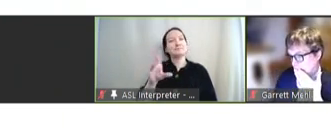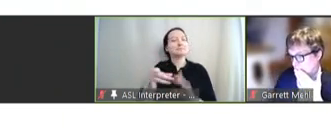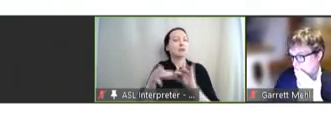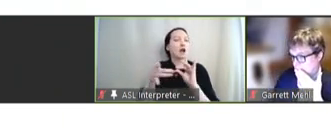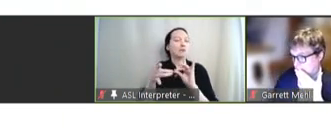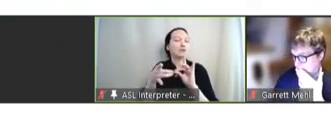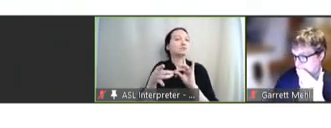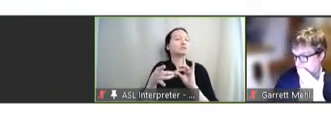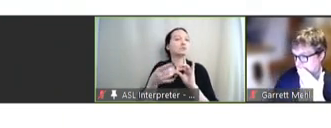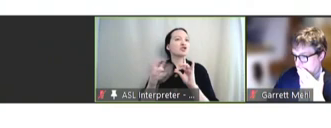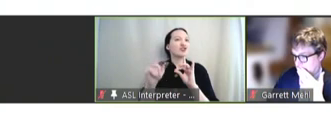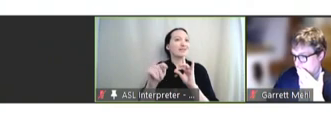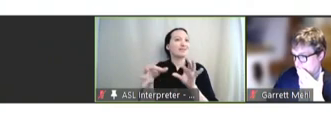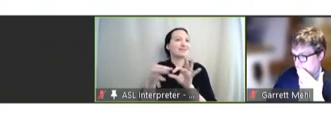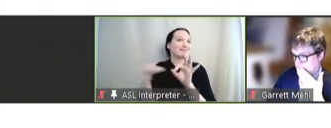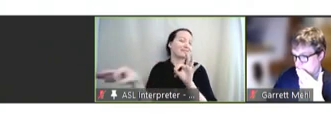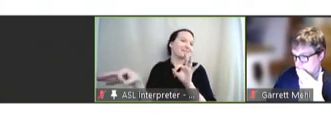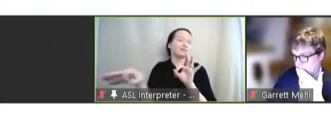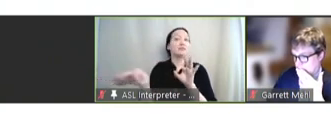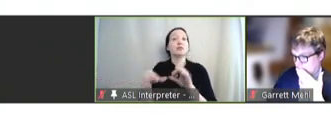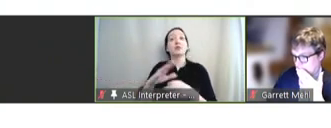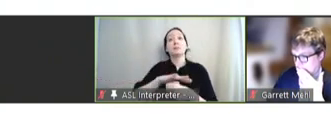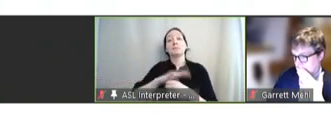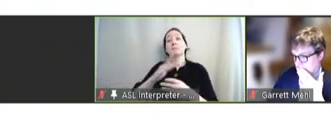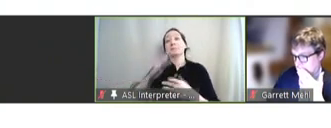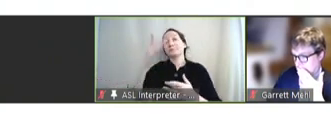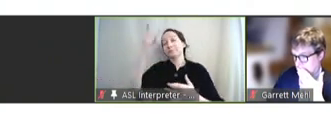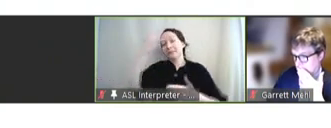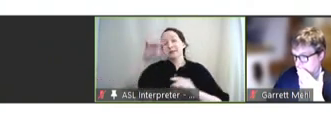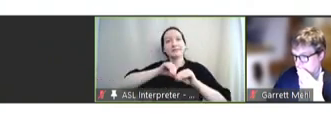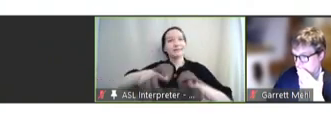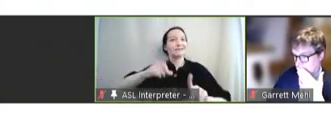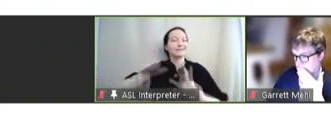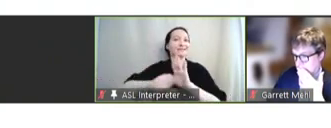you know, again, that pandemic continues to negatively impact routine immunizations in